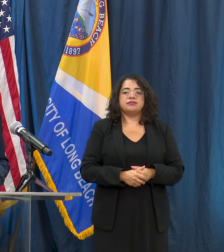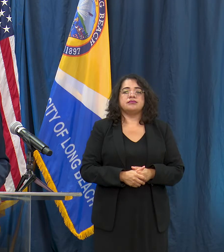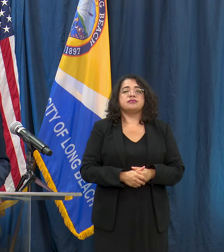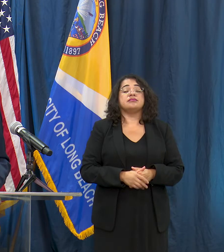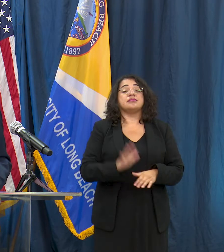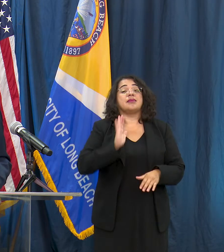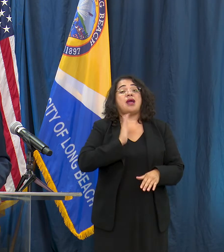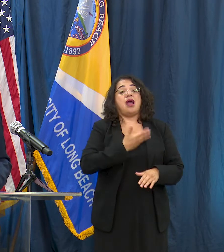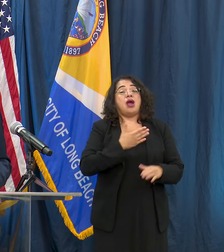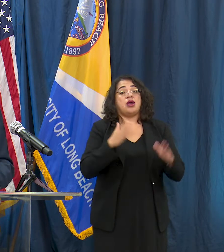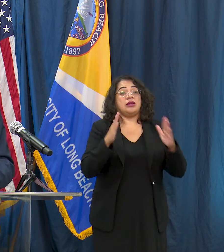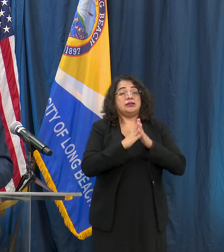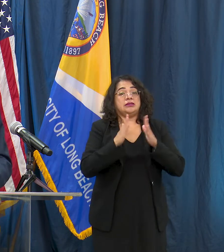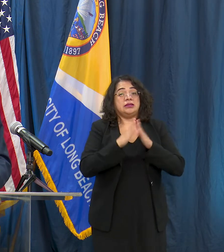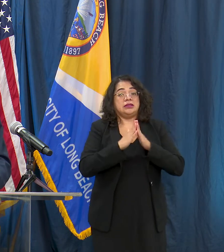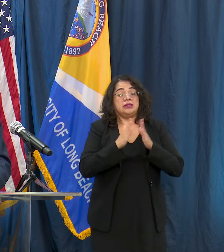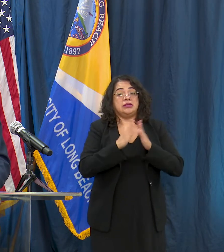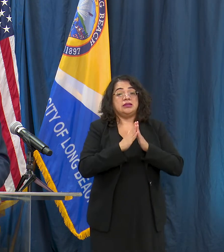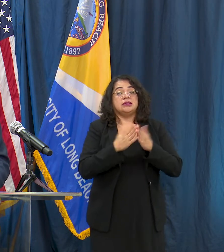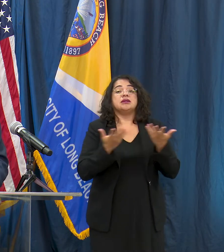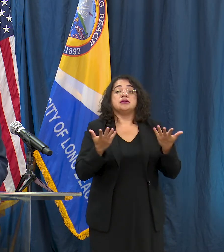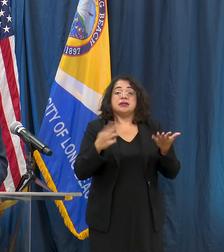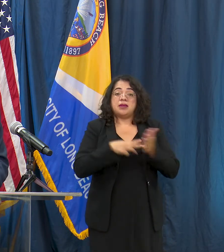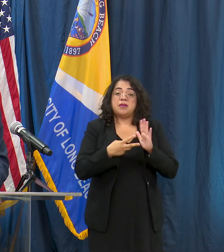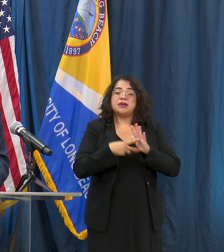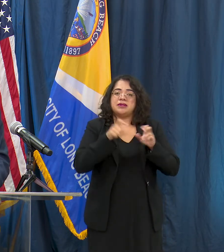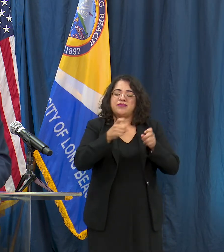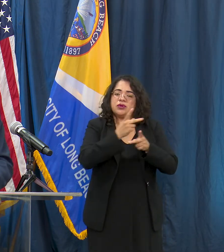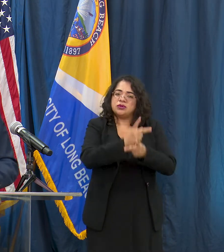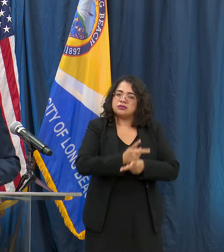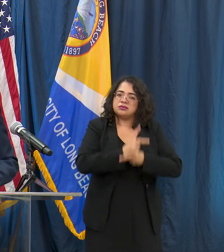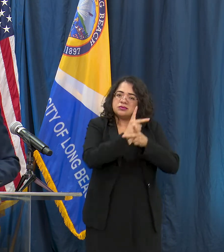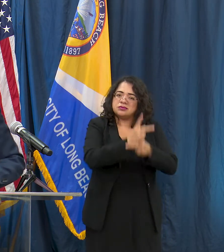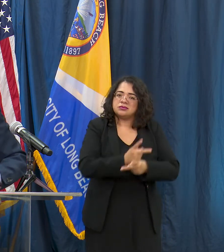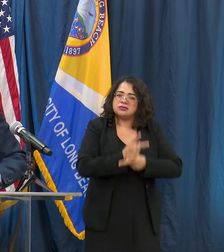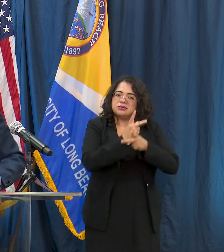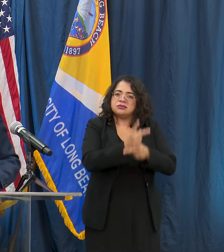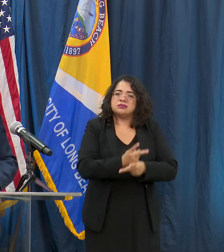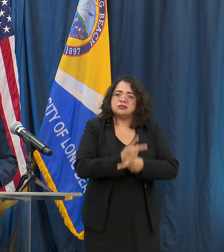cities more cautious approach, we have to continue to be extra diligent and